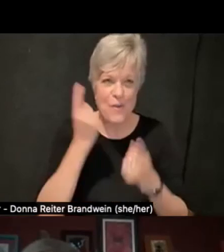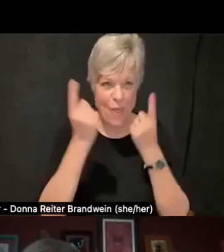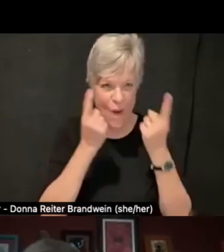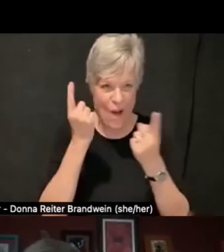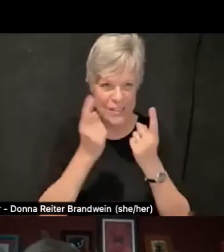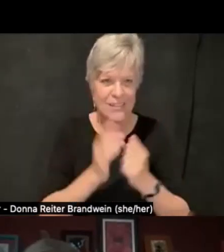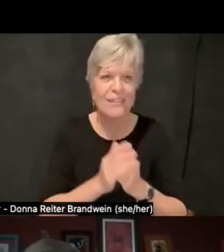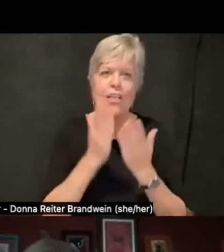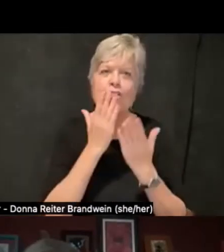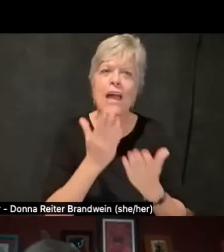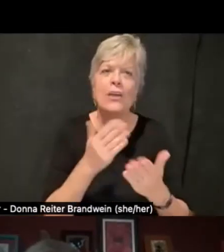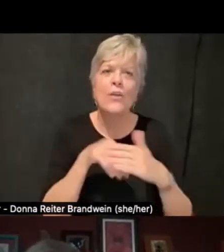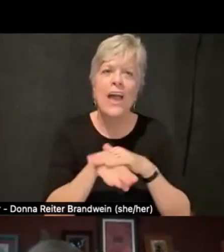and thank you to the access workers.